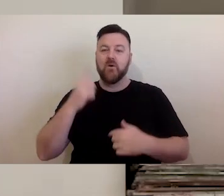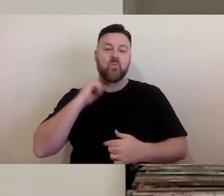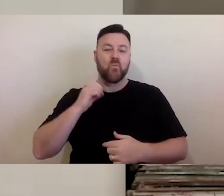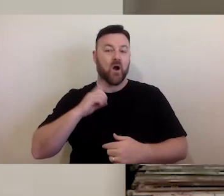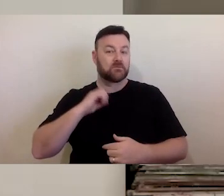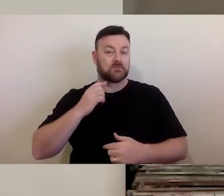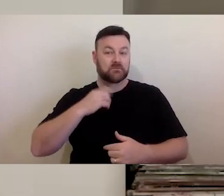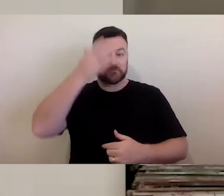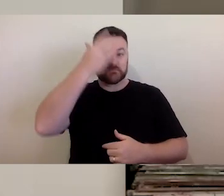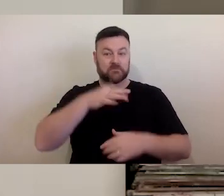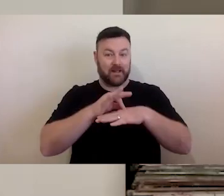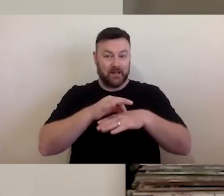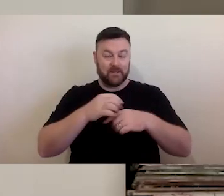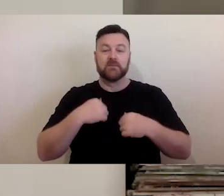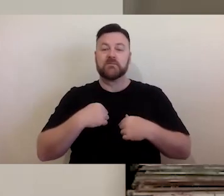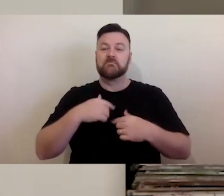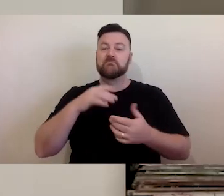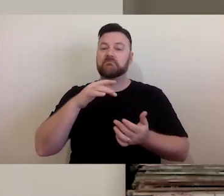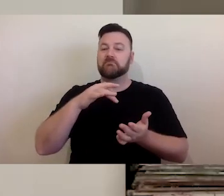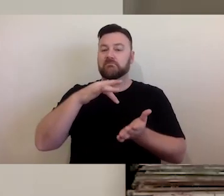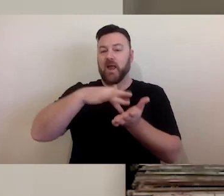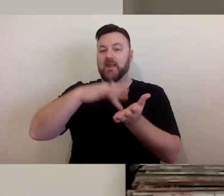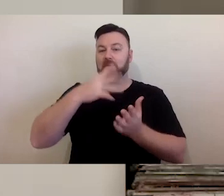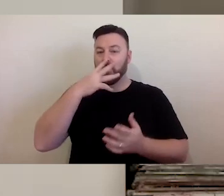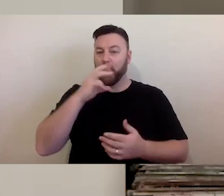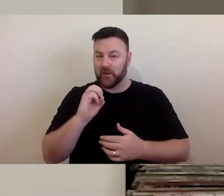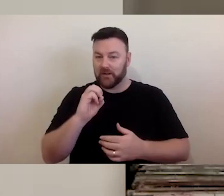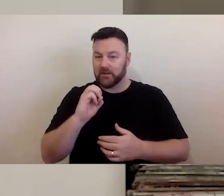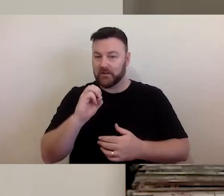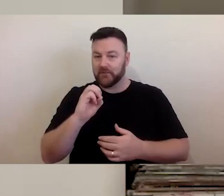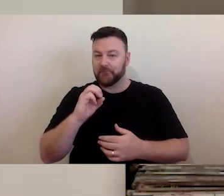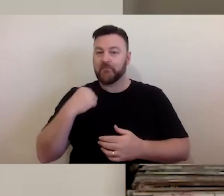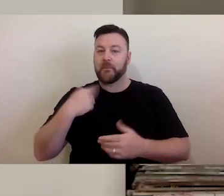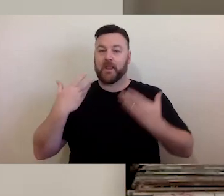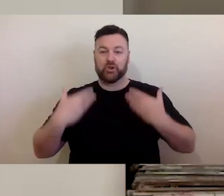my hid 30s, wearing a T-shirt with the Back To The Future logo on it